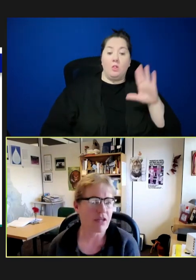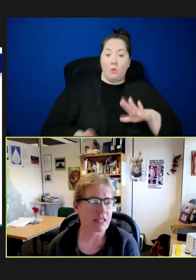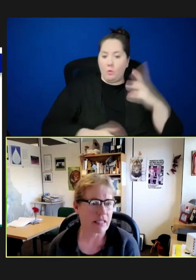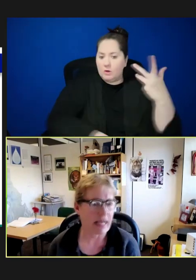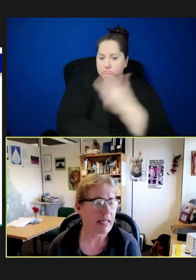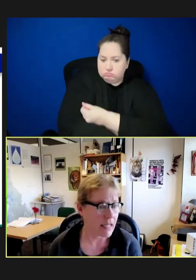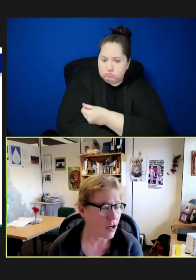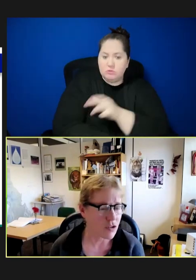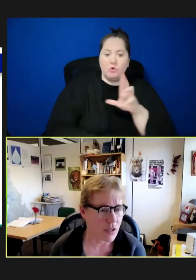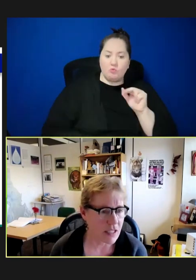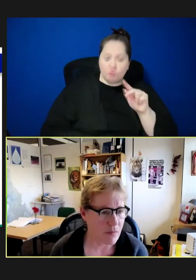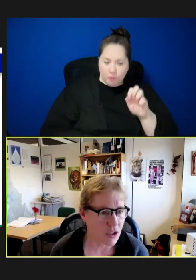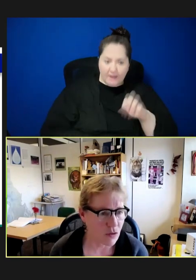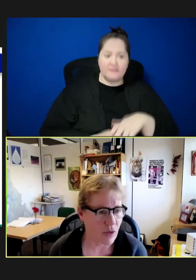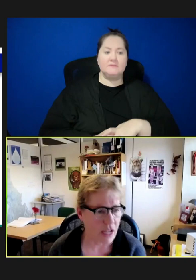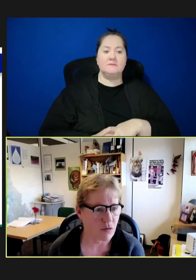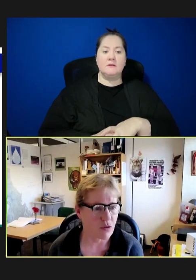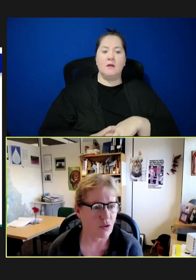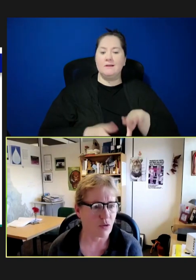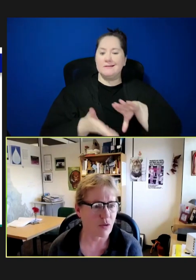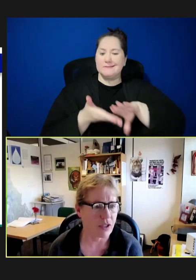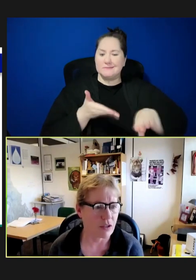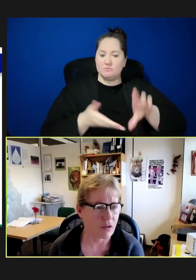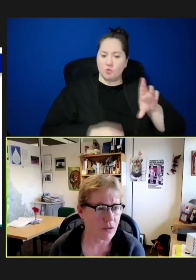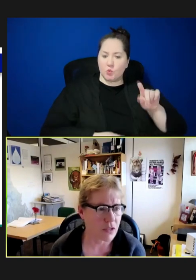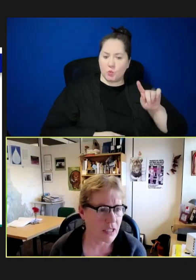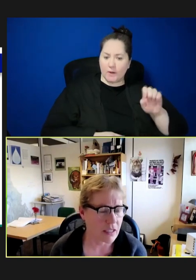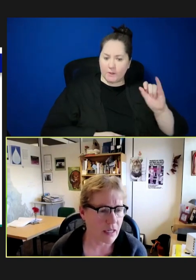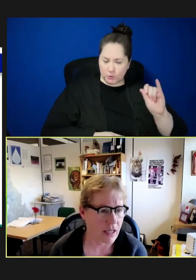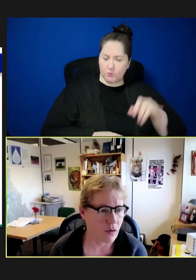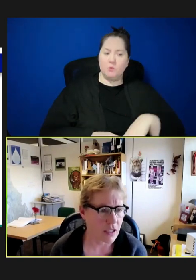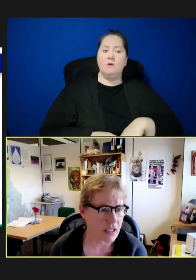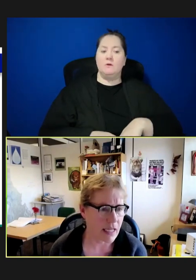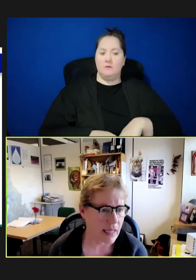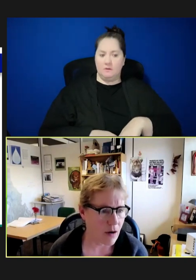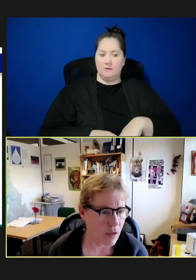things like that. And then also, exemption rates, which you'll see Idaho does stand out in.